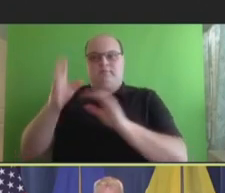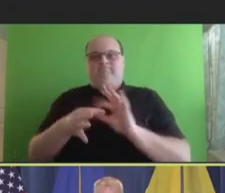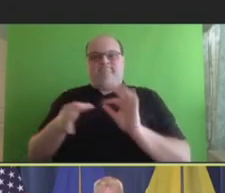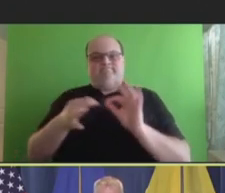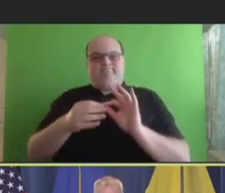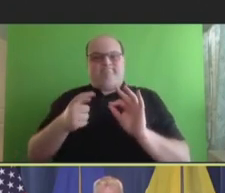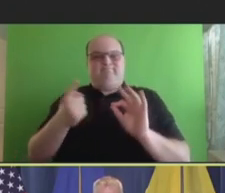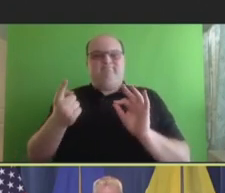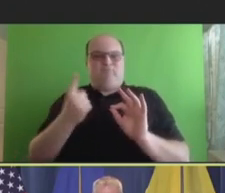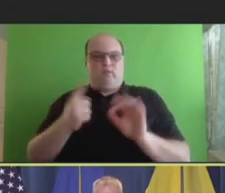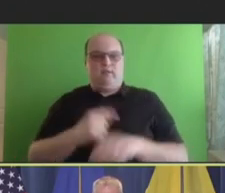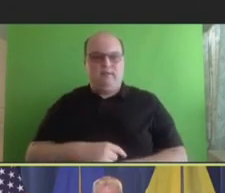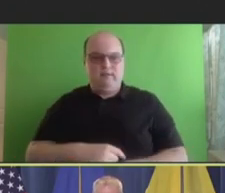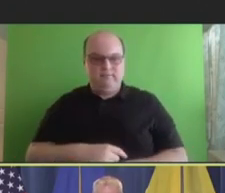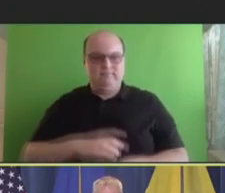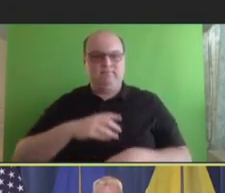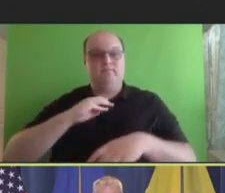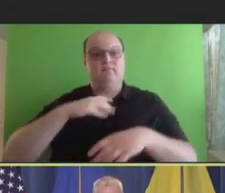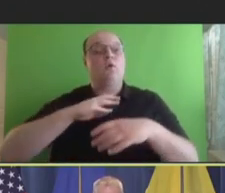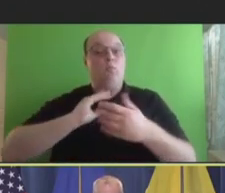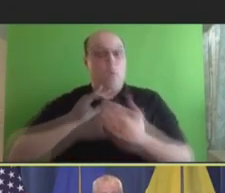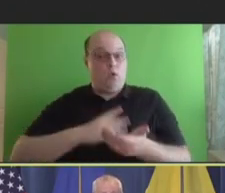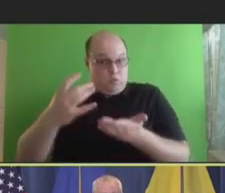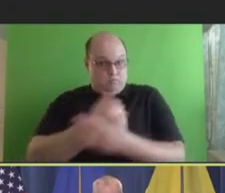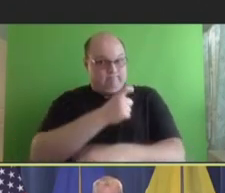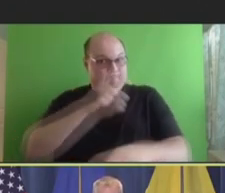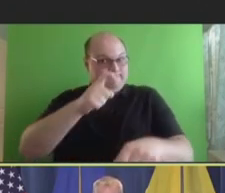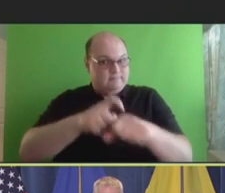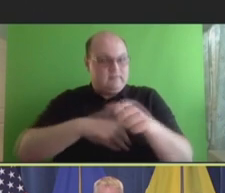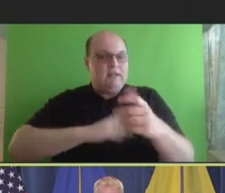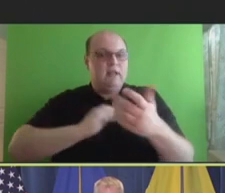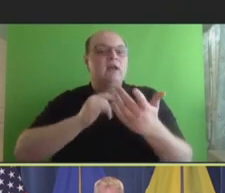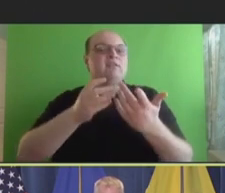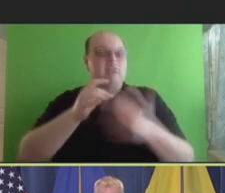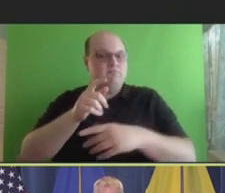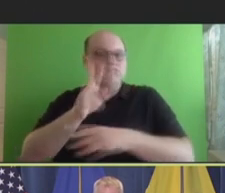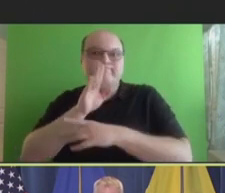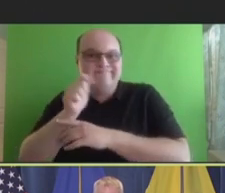deadline to request space for public comment during this meeting has passed. However, anyone